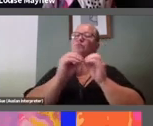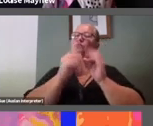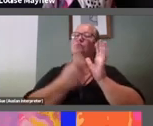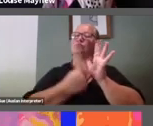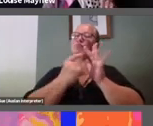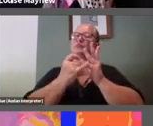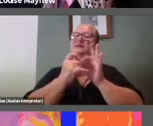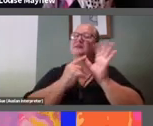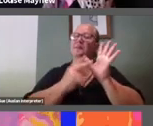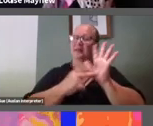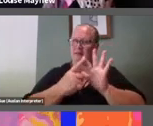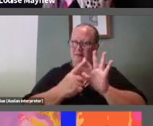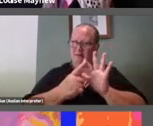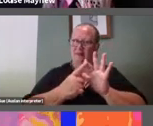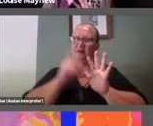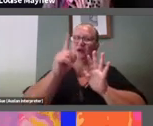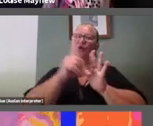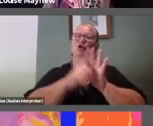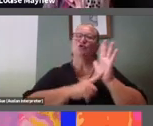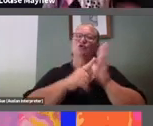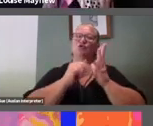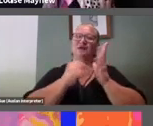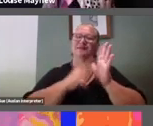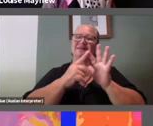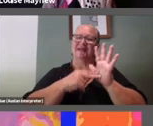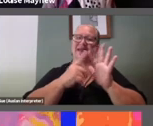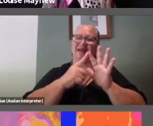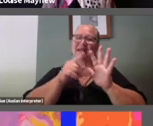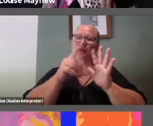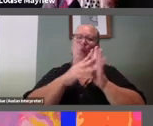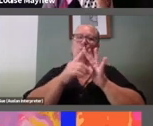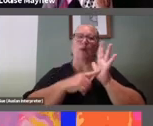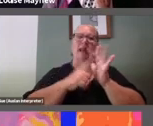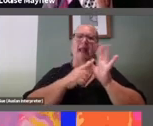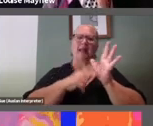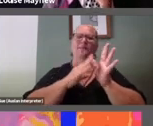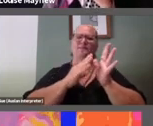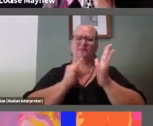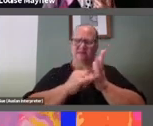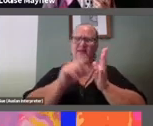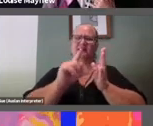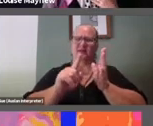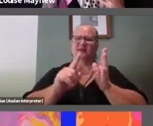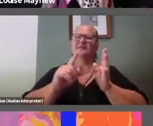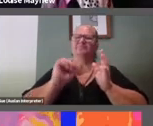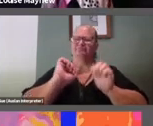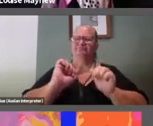Justine Williams is a creative force, her practice sprawls across performance,